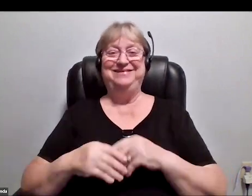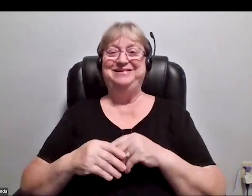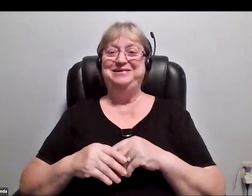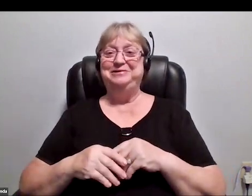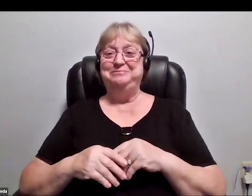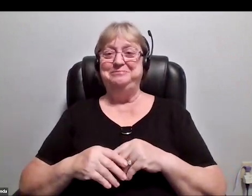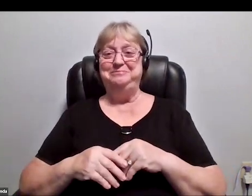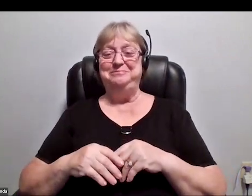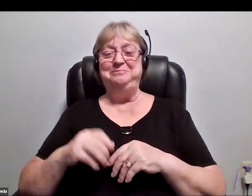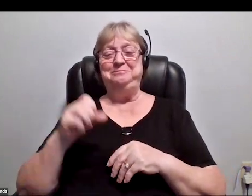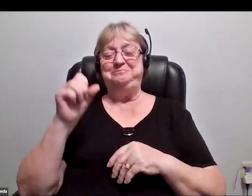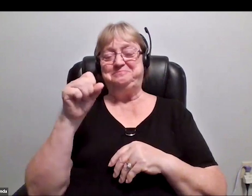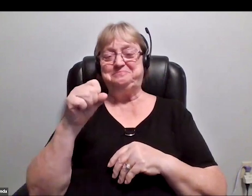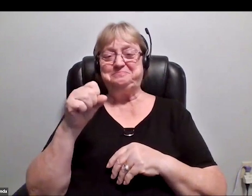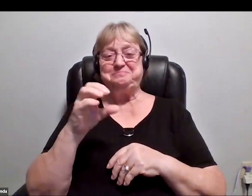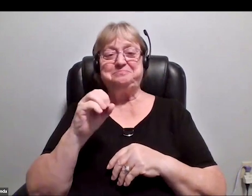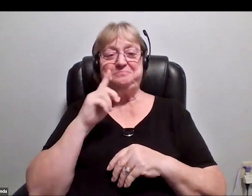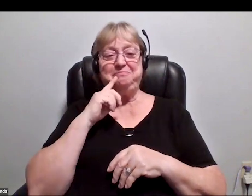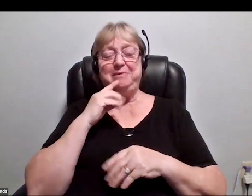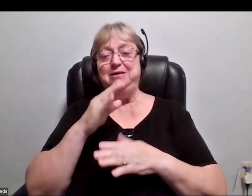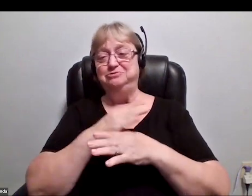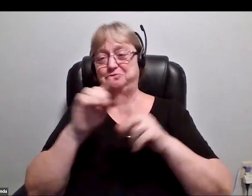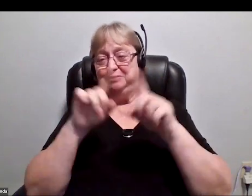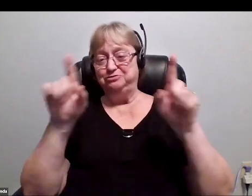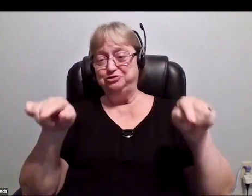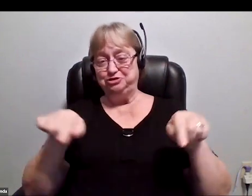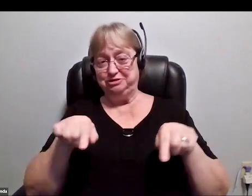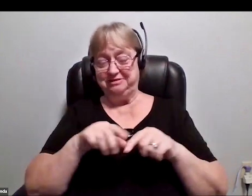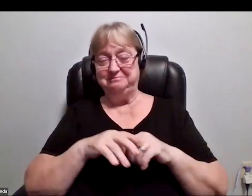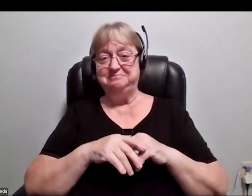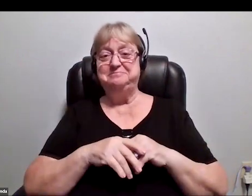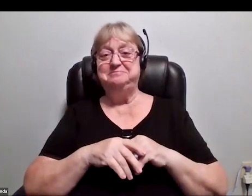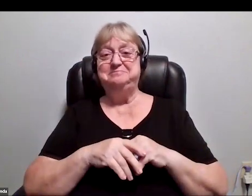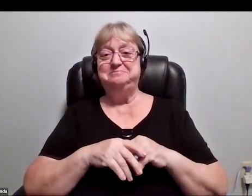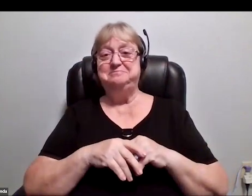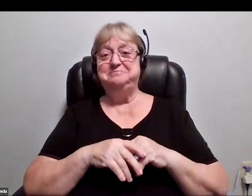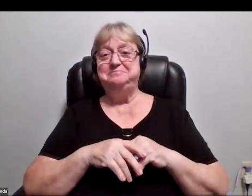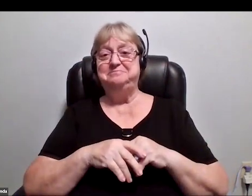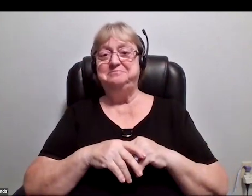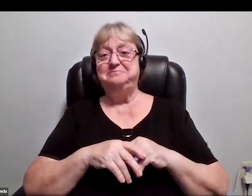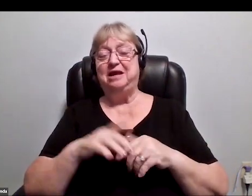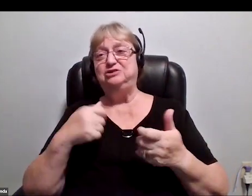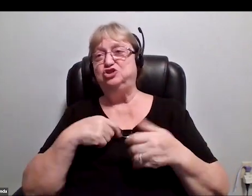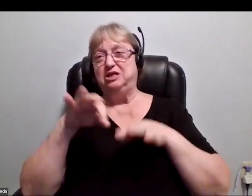Yes. So I'm just going to get the screen sharing going, but I just maybe wanted to give a couple of words, just like a context what I want to talk about today.